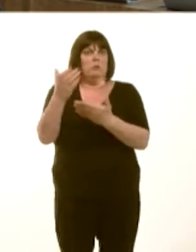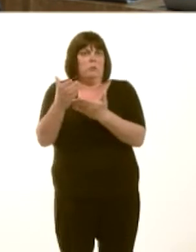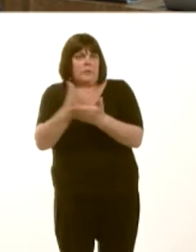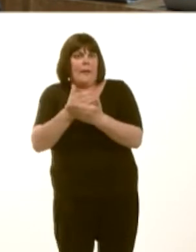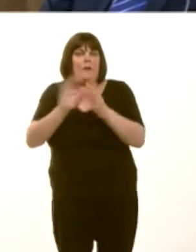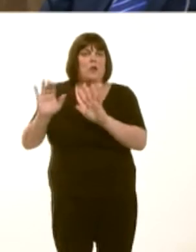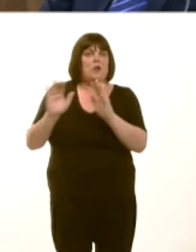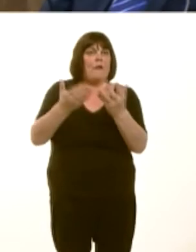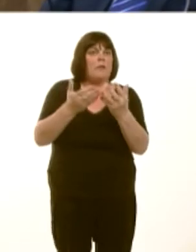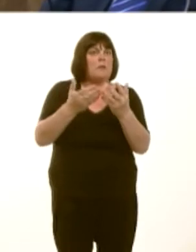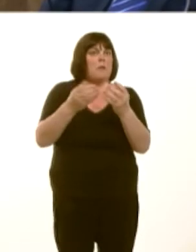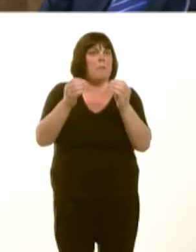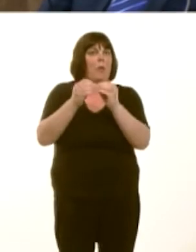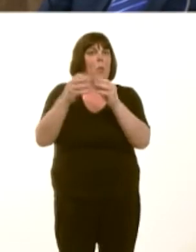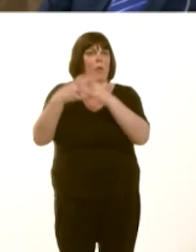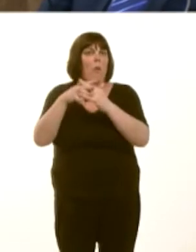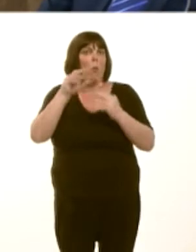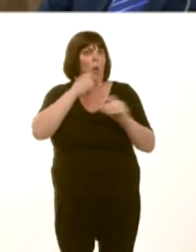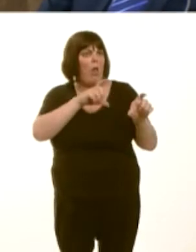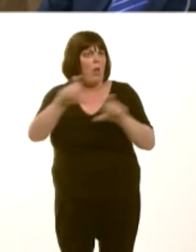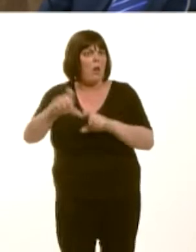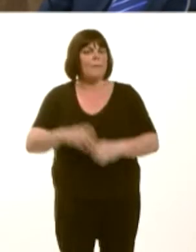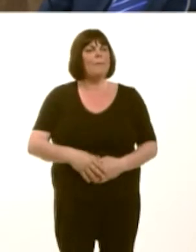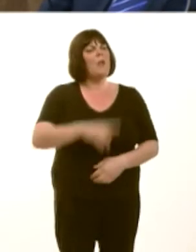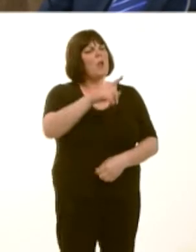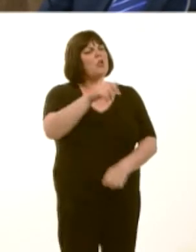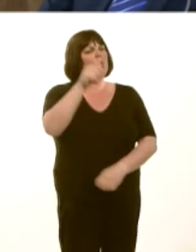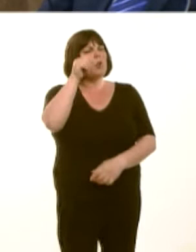Carwyn Jones: As the Member knows, this is now a matter for judicial review in the courts,